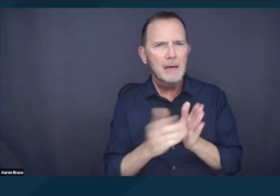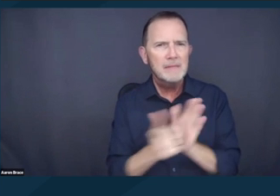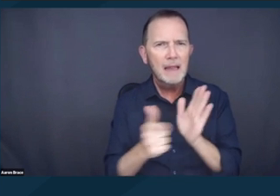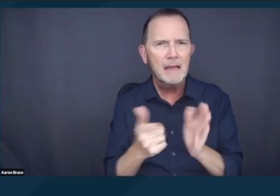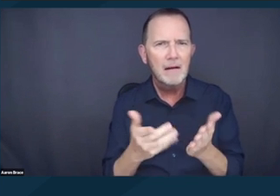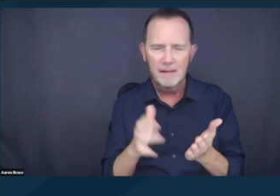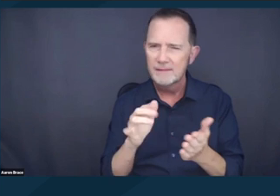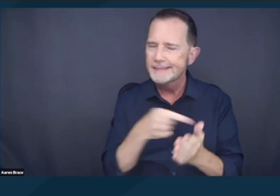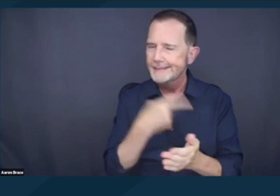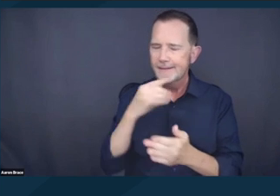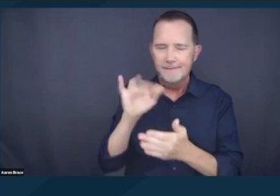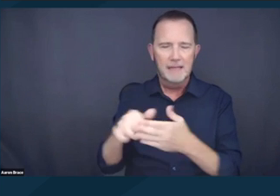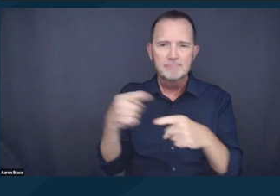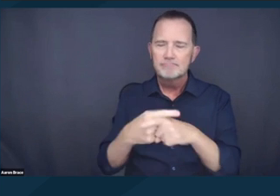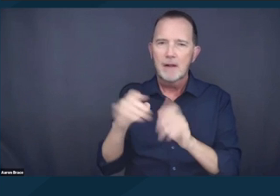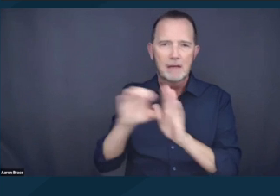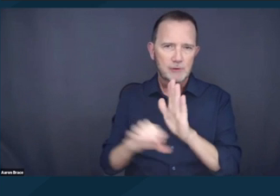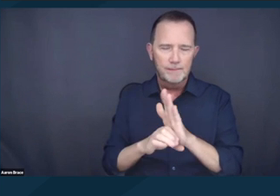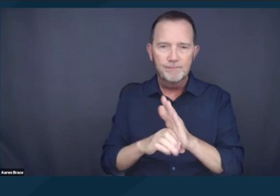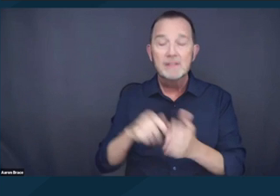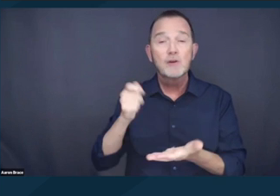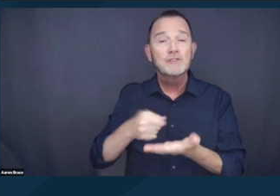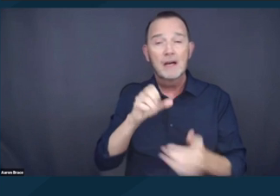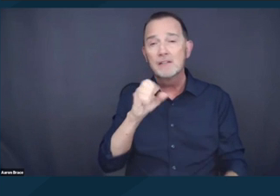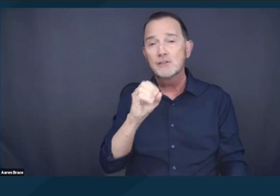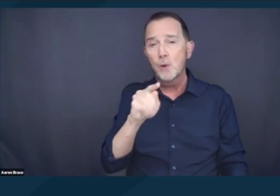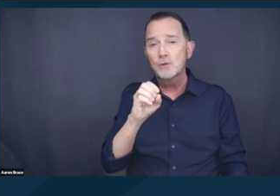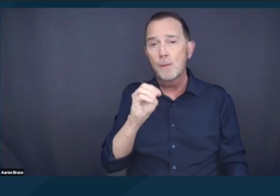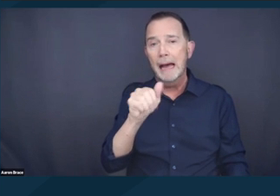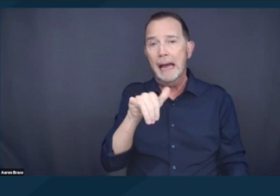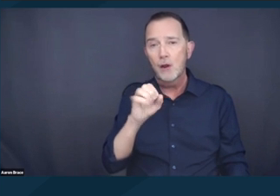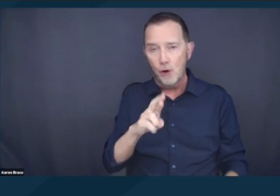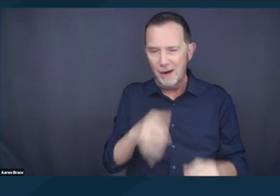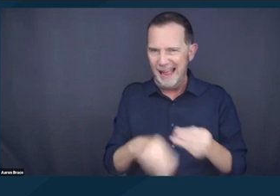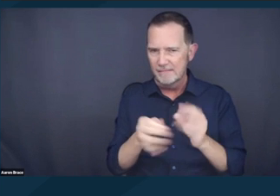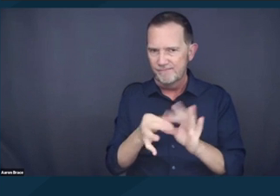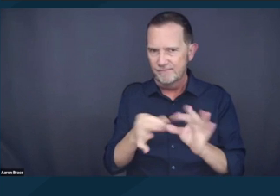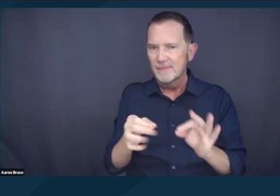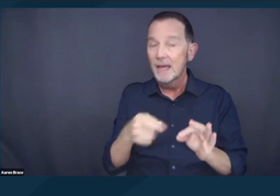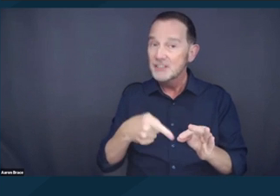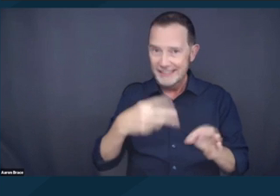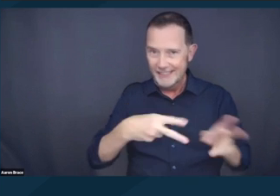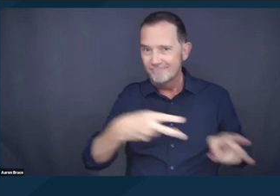And Justice Sotomayor also cited DREDF's Disability Rights Brief in a number of places,